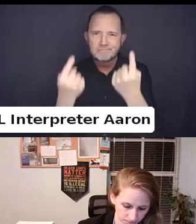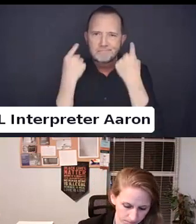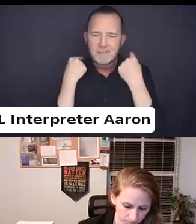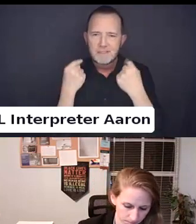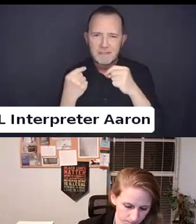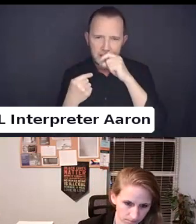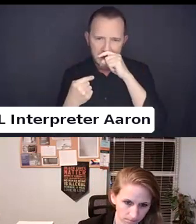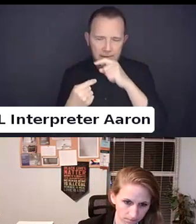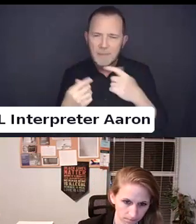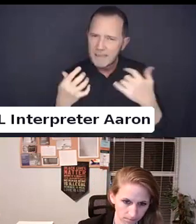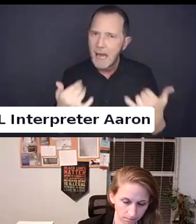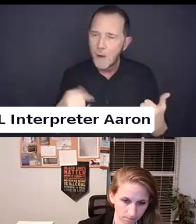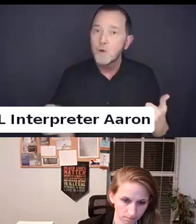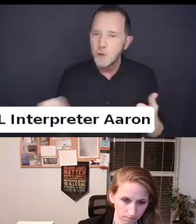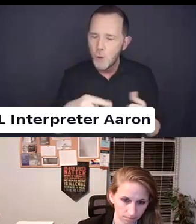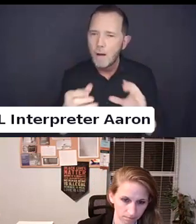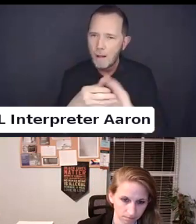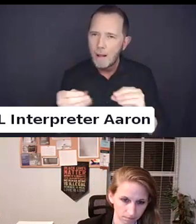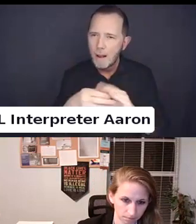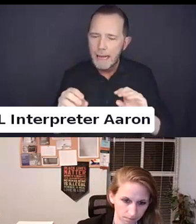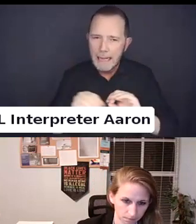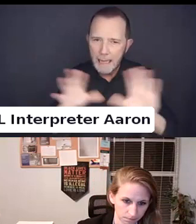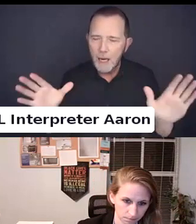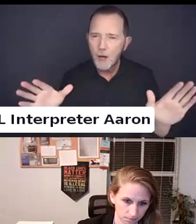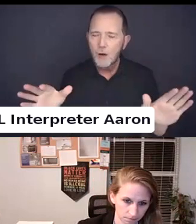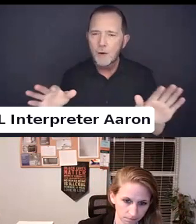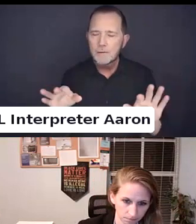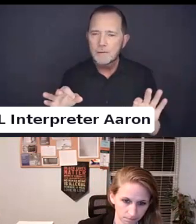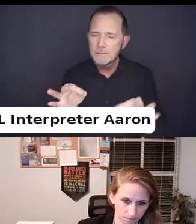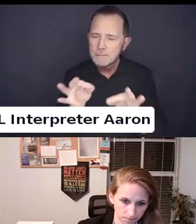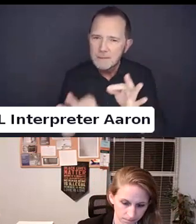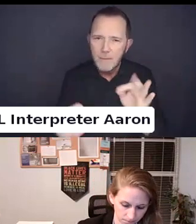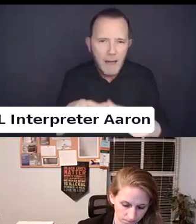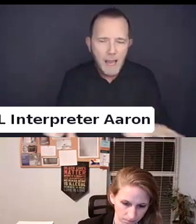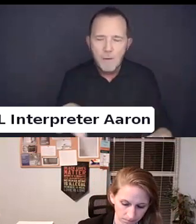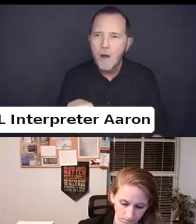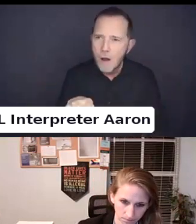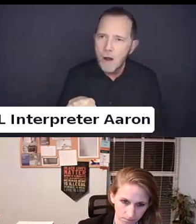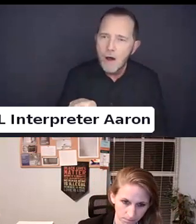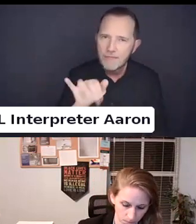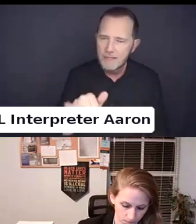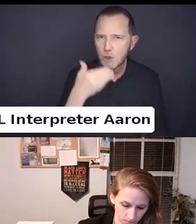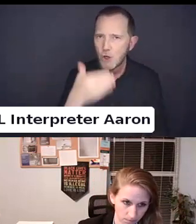you all speak through this and help you all and give people the tools to do this work